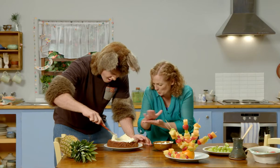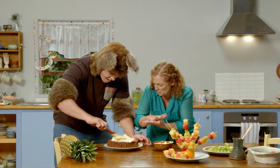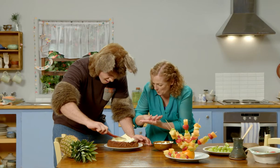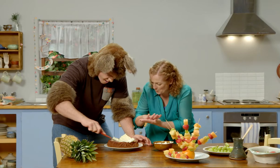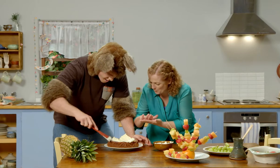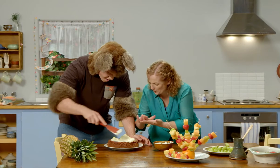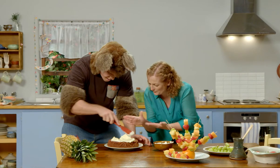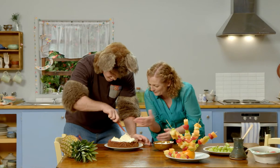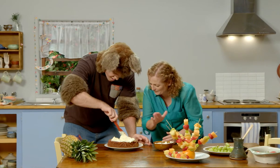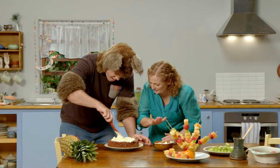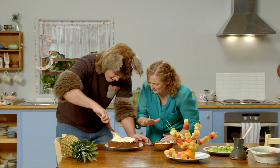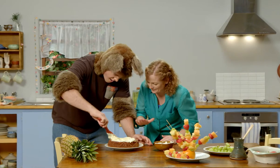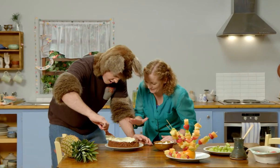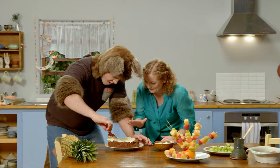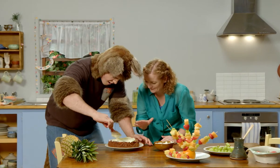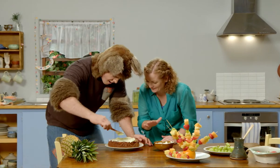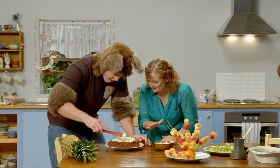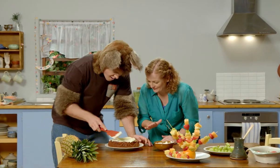That is lovely and smooth.